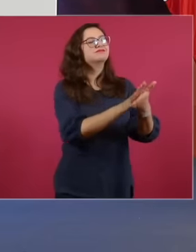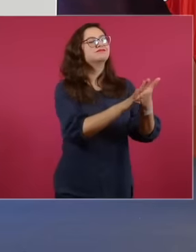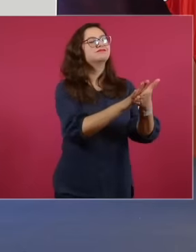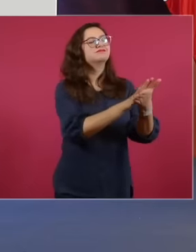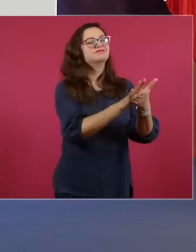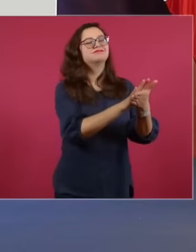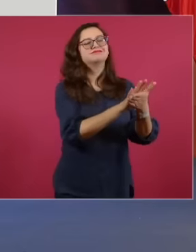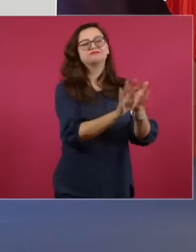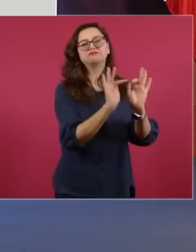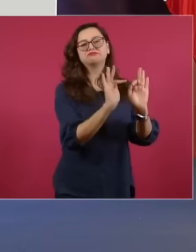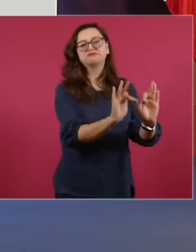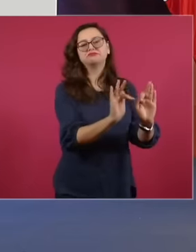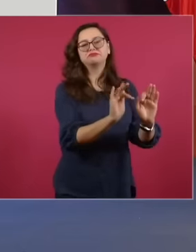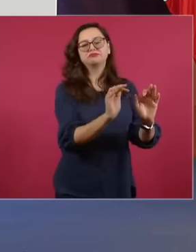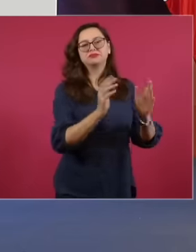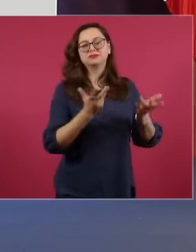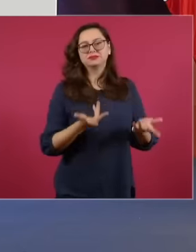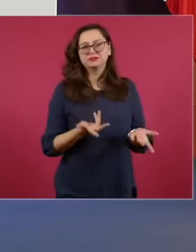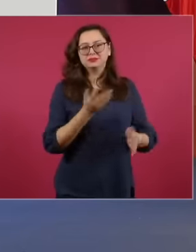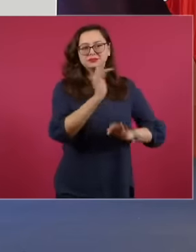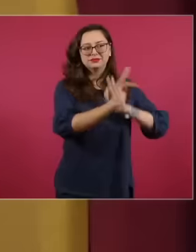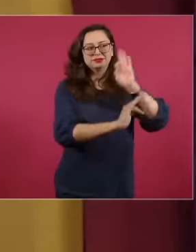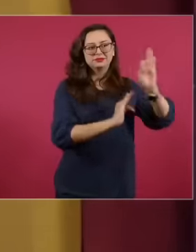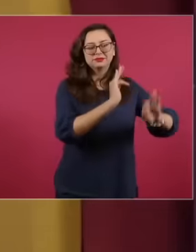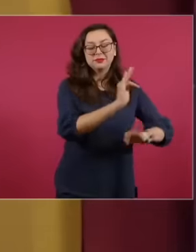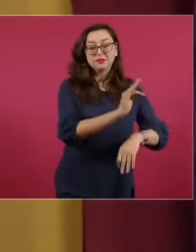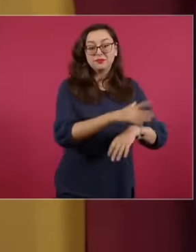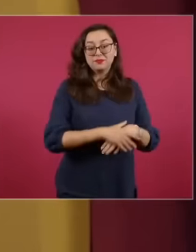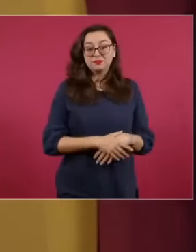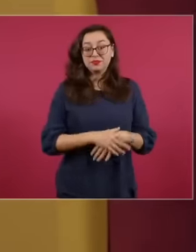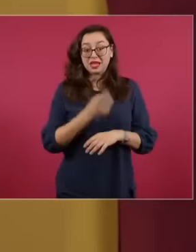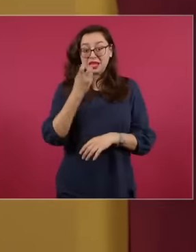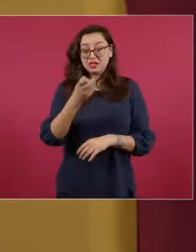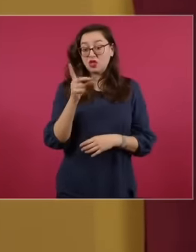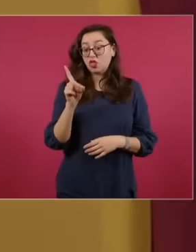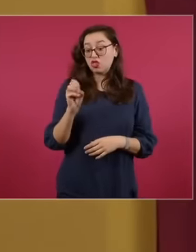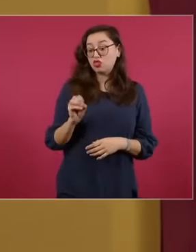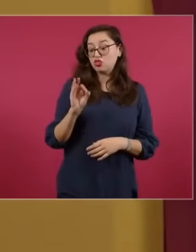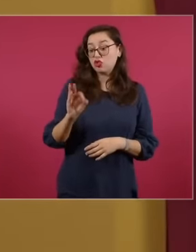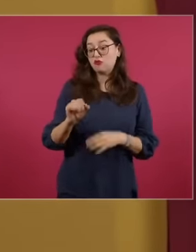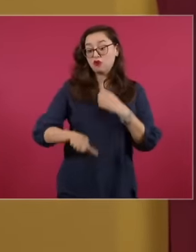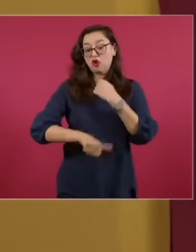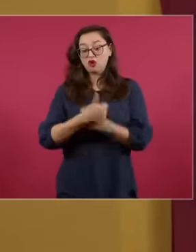legislature and published in the official gazette. of the federation on December 11, 2013